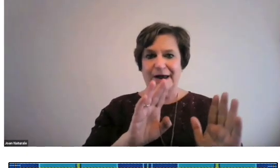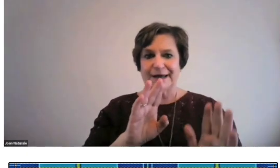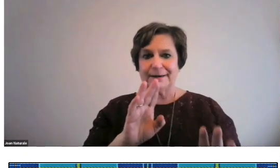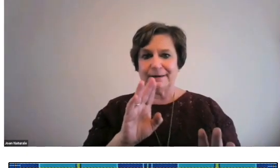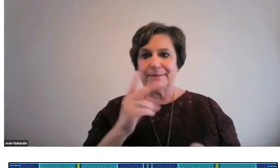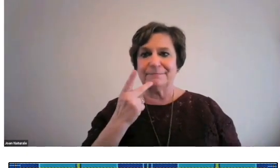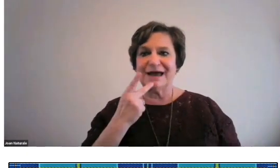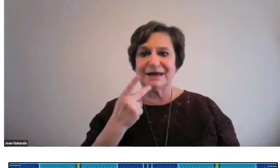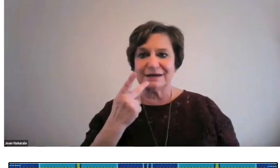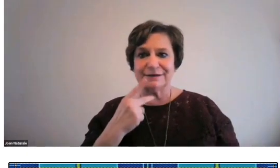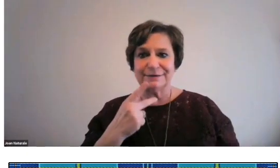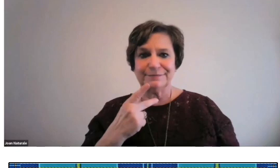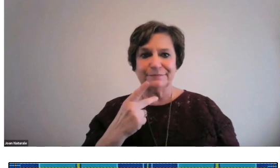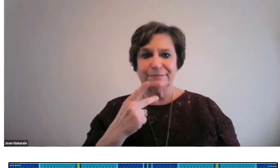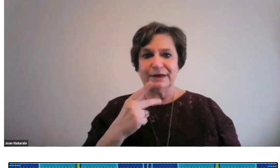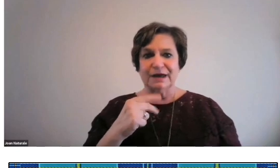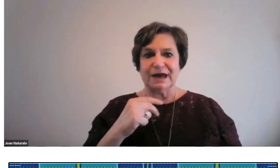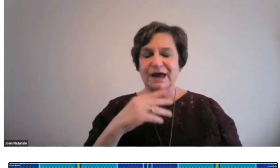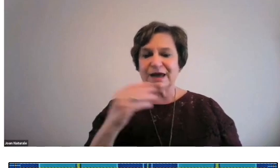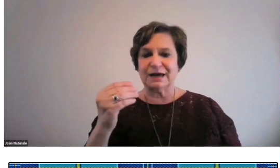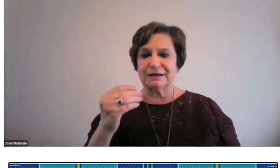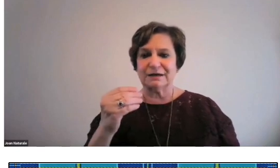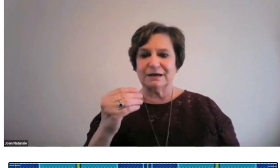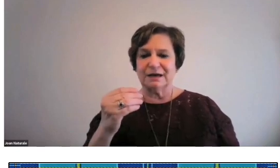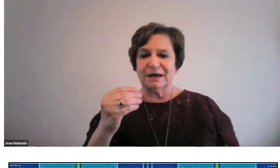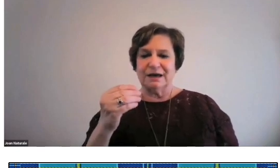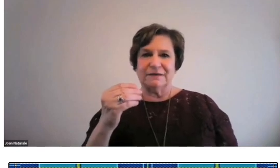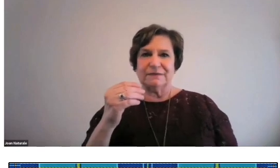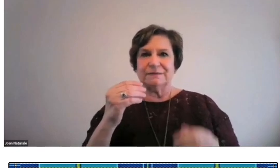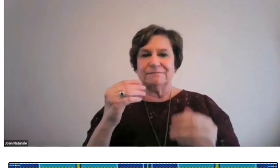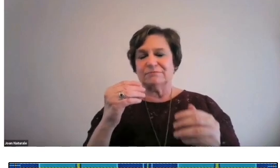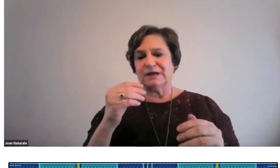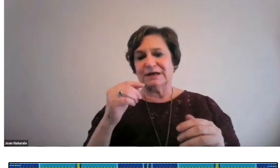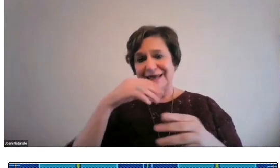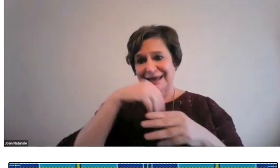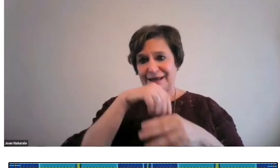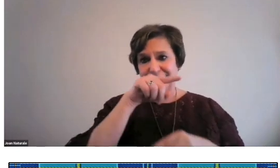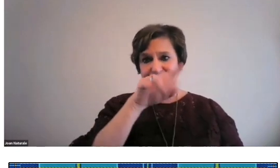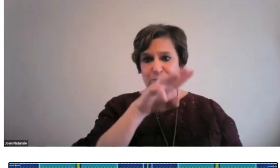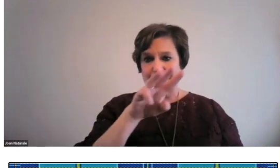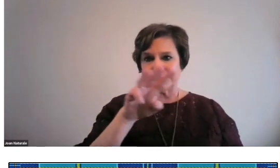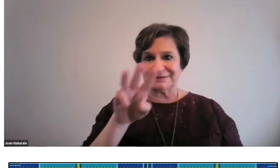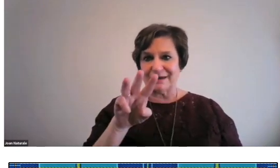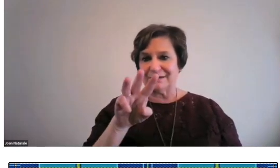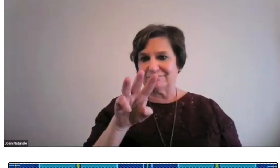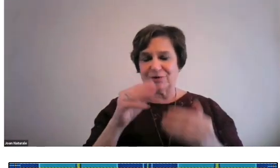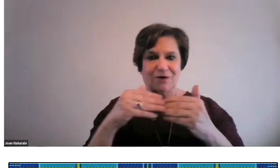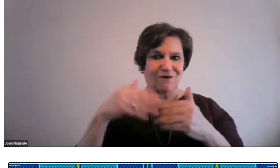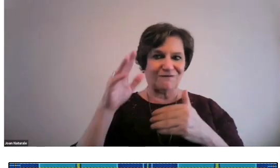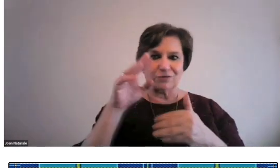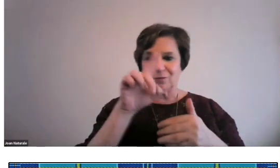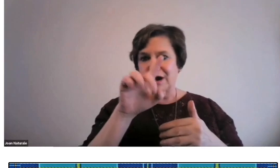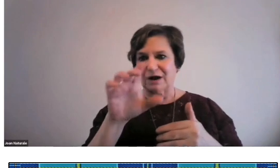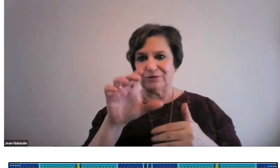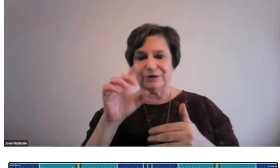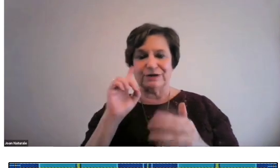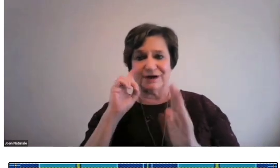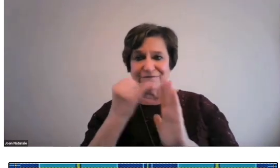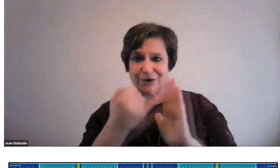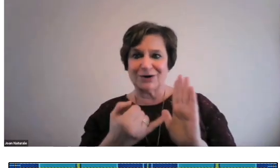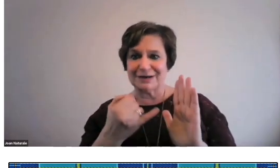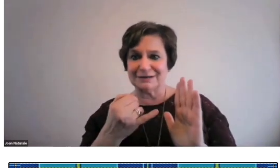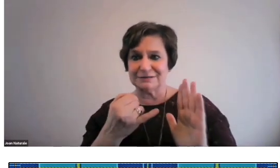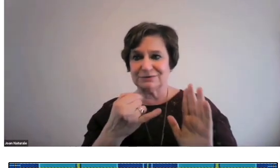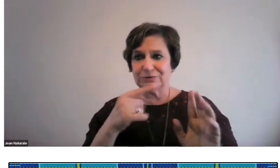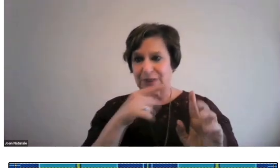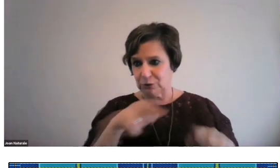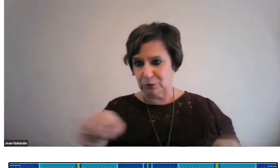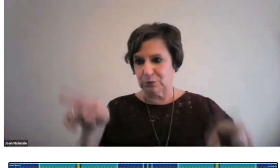A popular deaf collection developed by Patty Durr is this website where there are